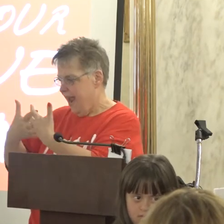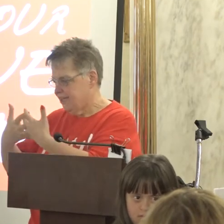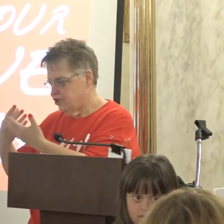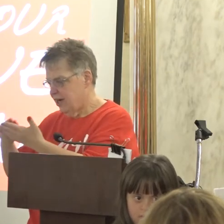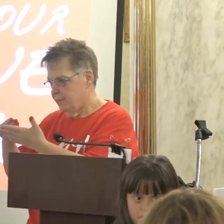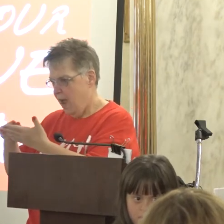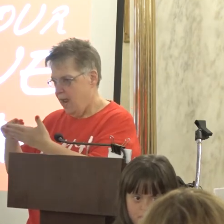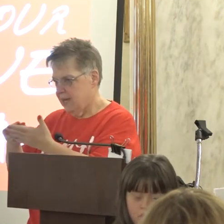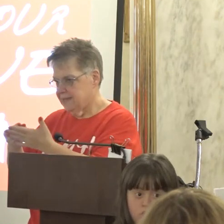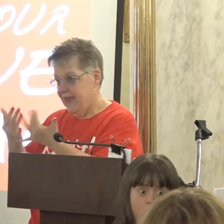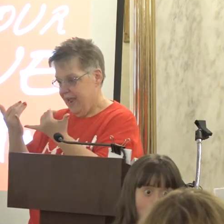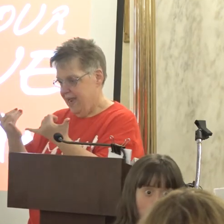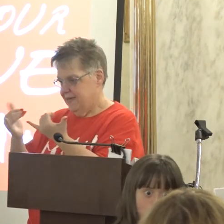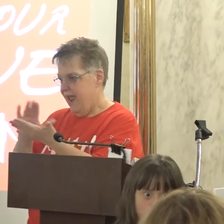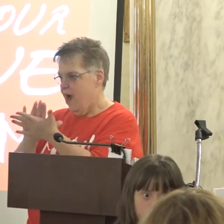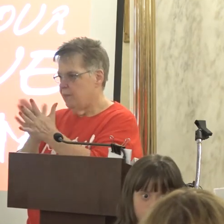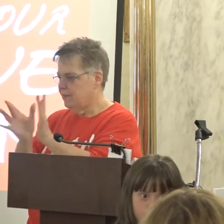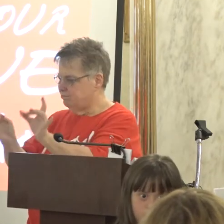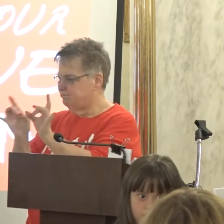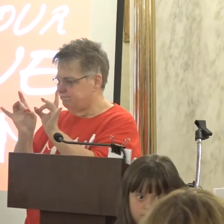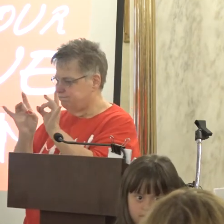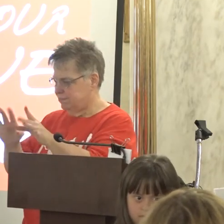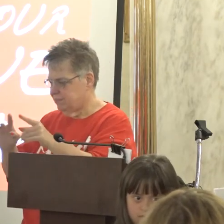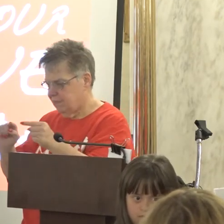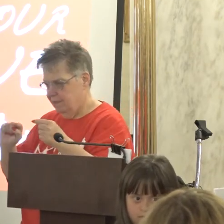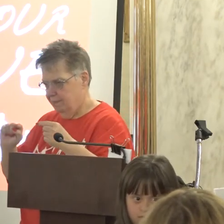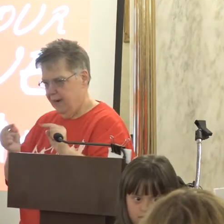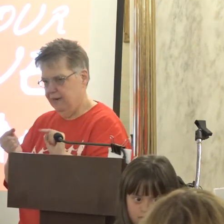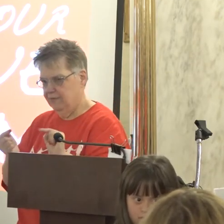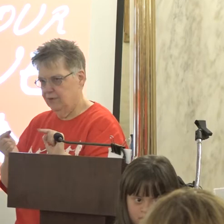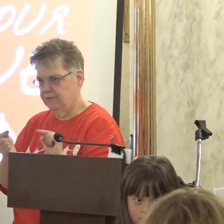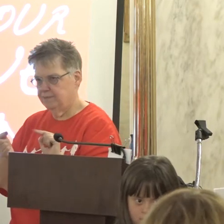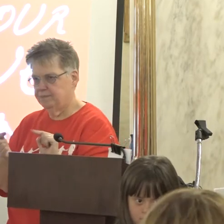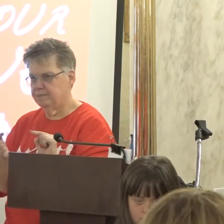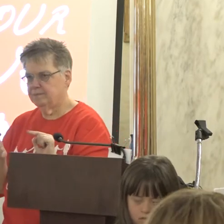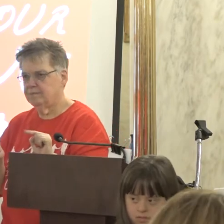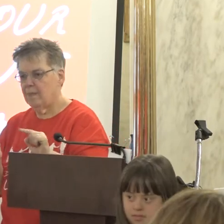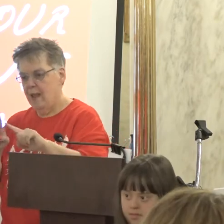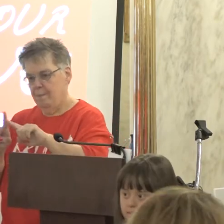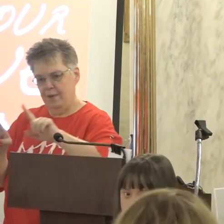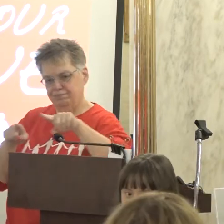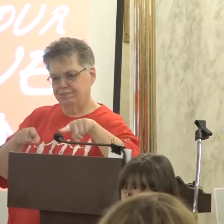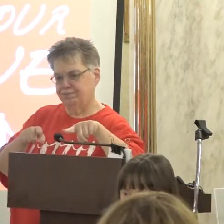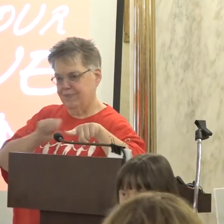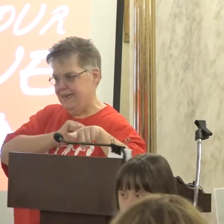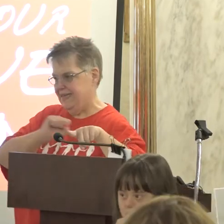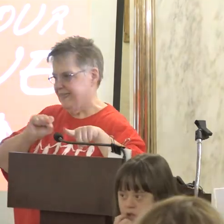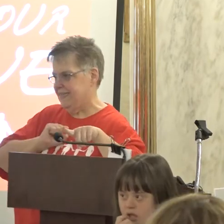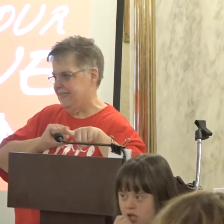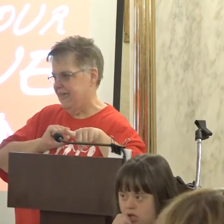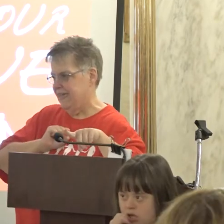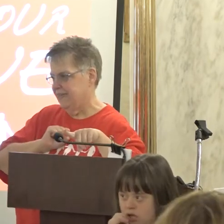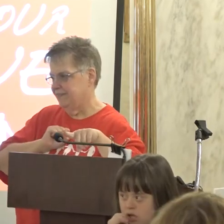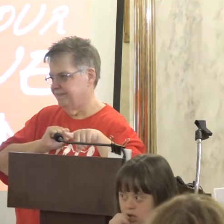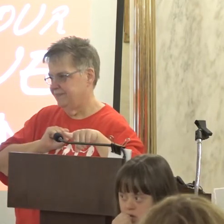And now it becomes terribly painful On the Senate side it's even way worse